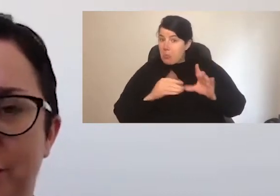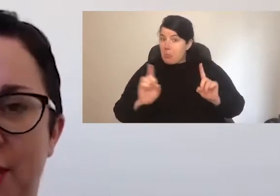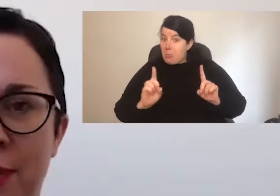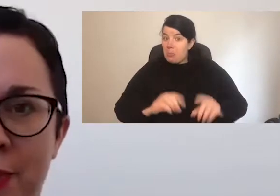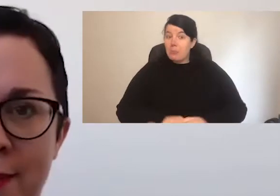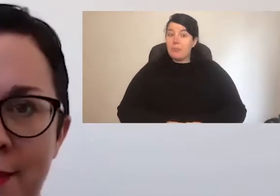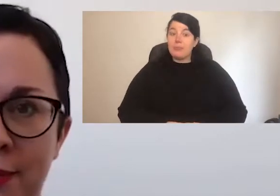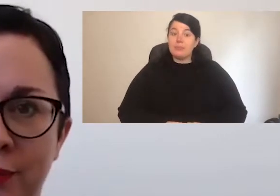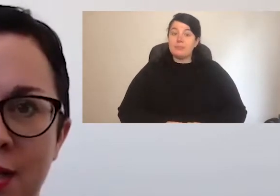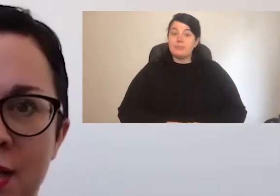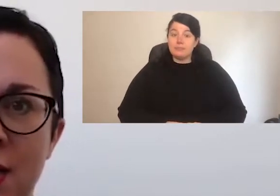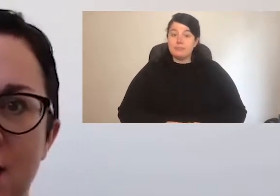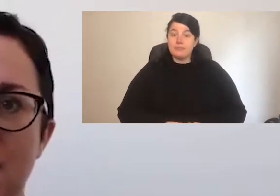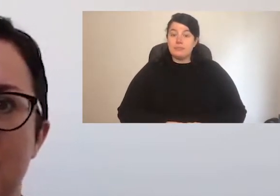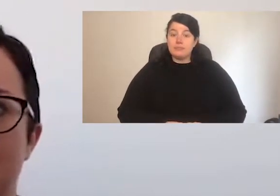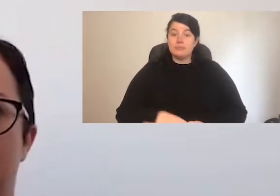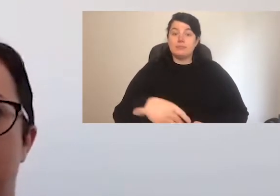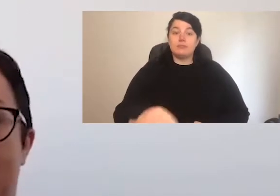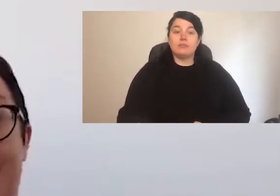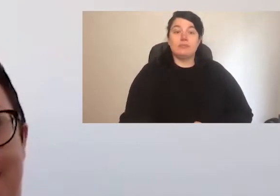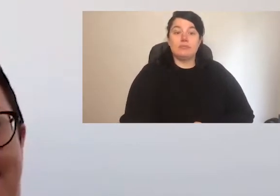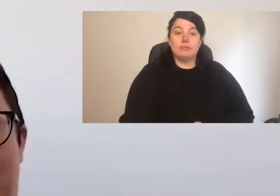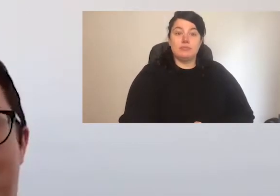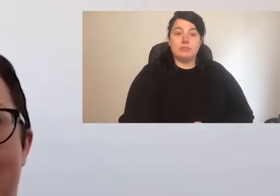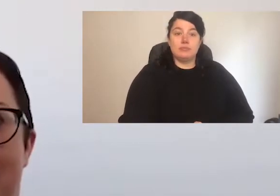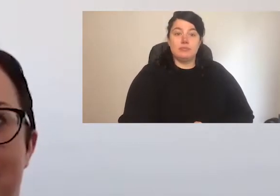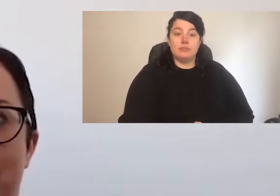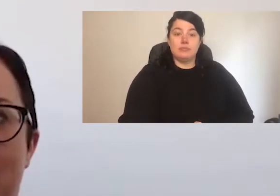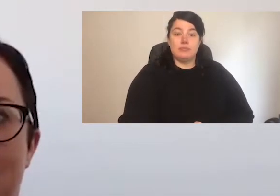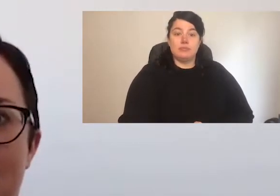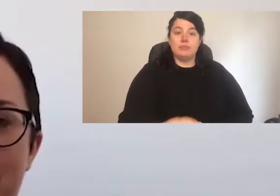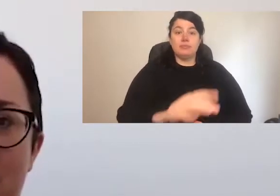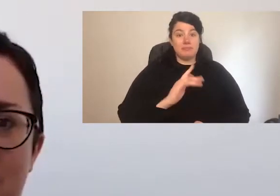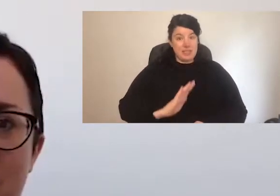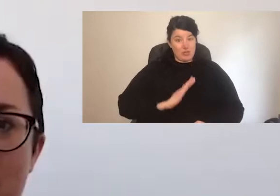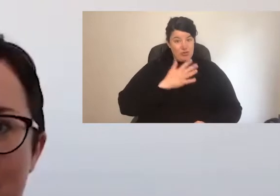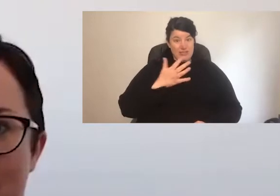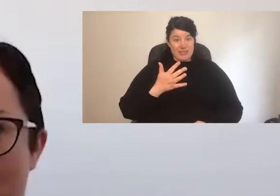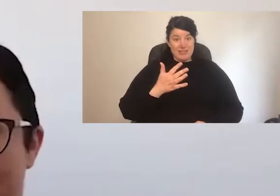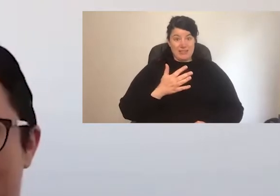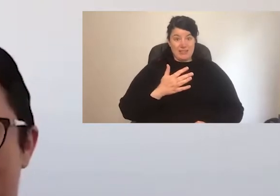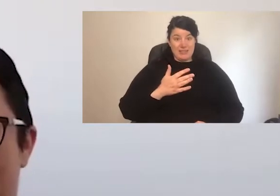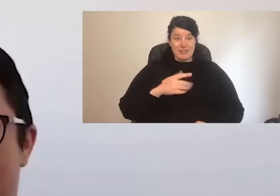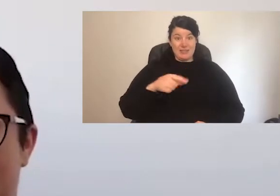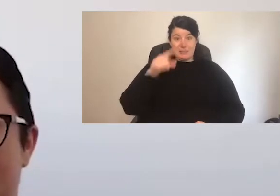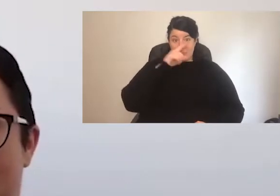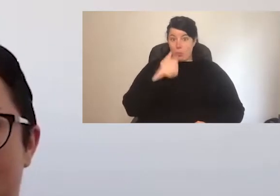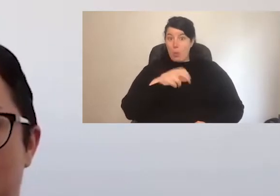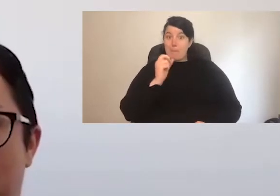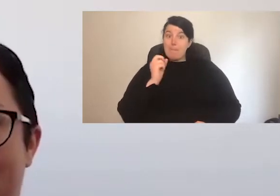We can pop that up. Interestingly, we had absolutely no-one said they wanted to work